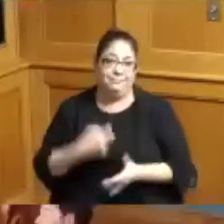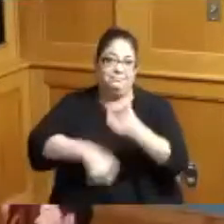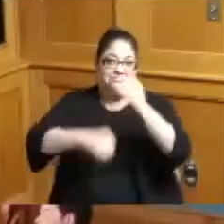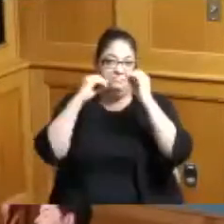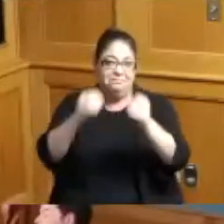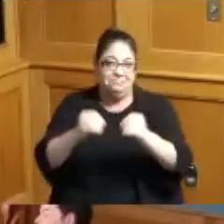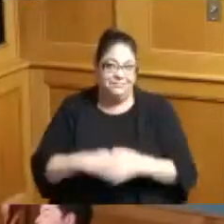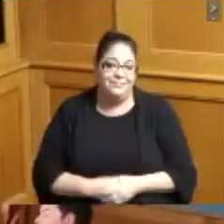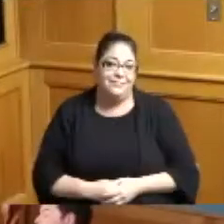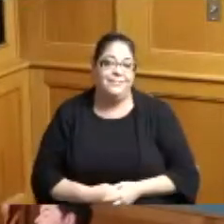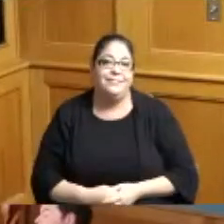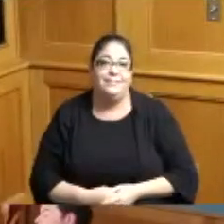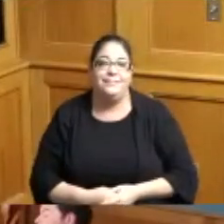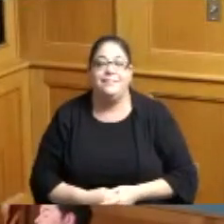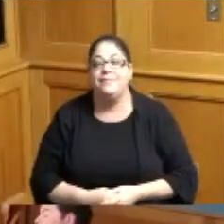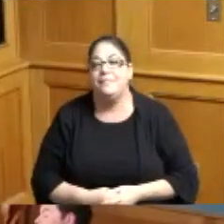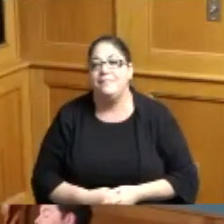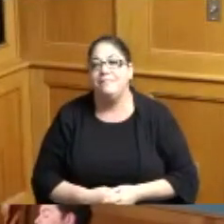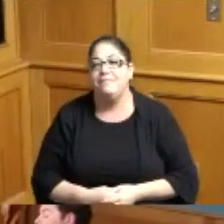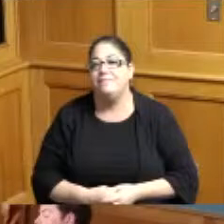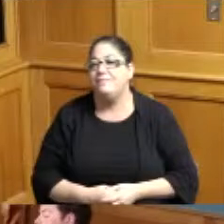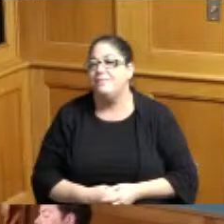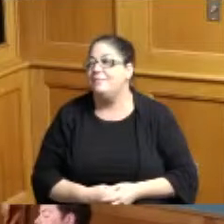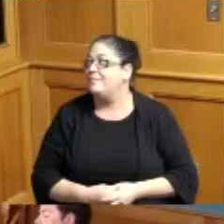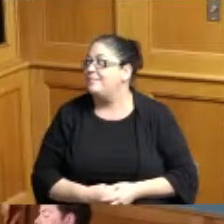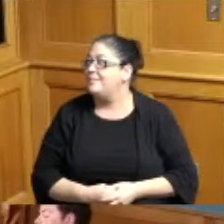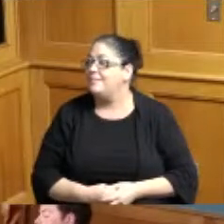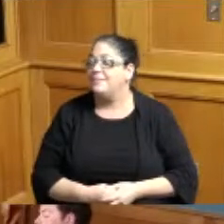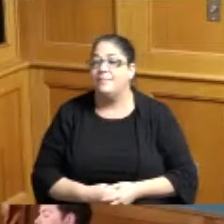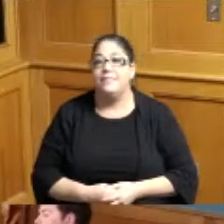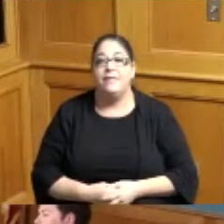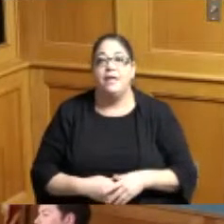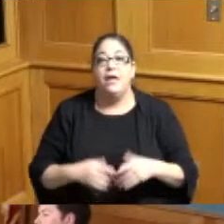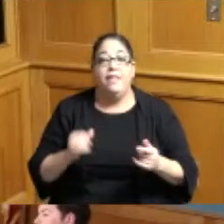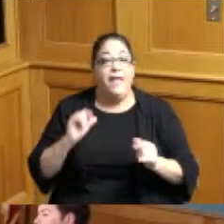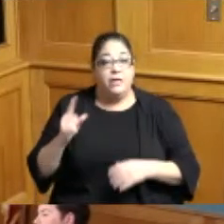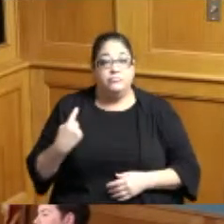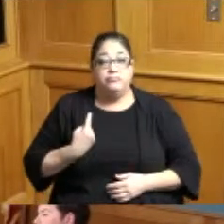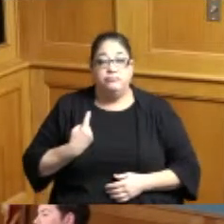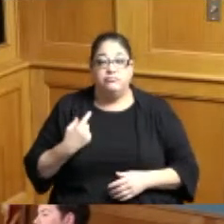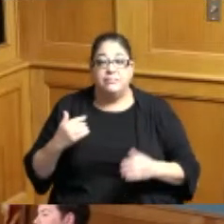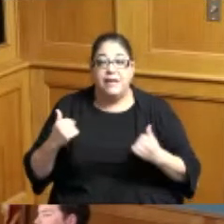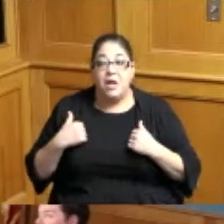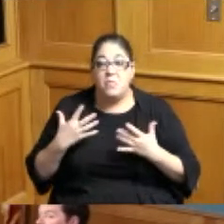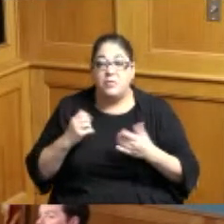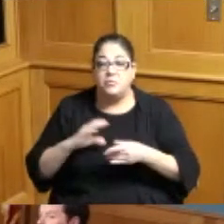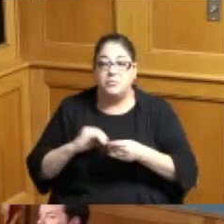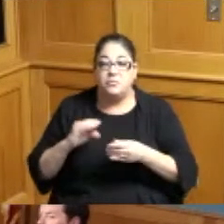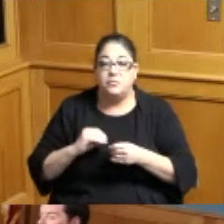thank you any additional comments no that was the only thing on the calendar that I saw today